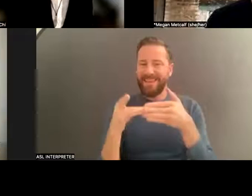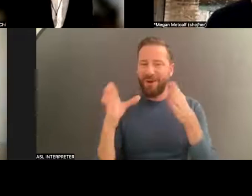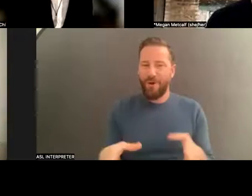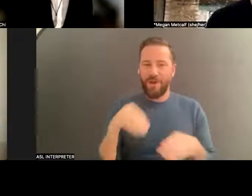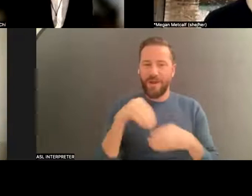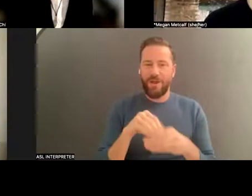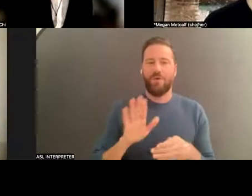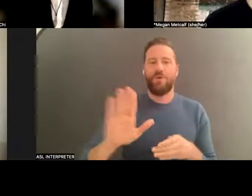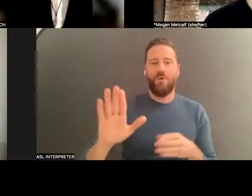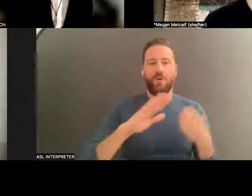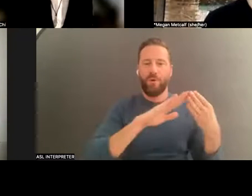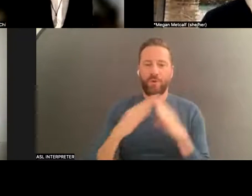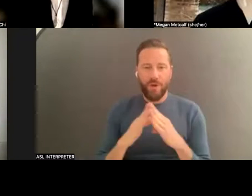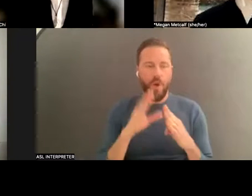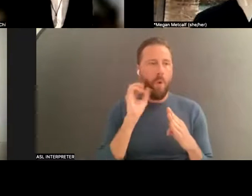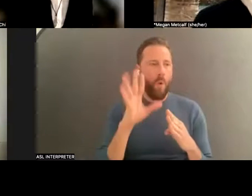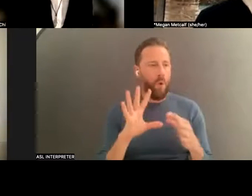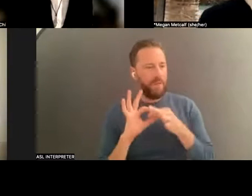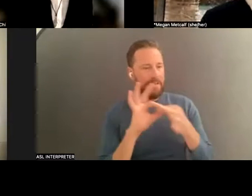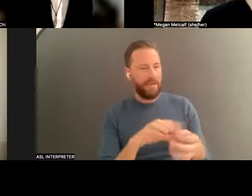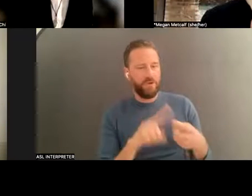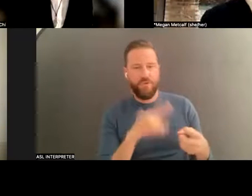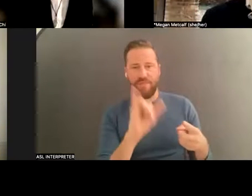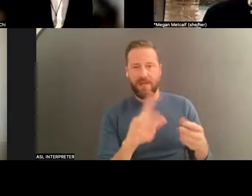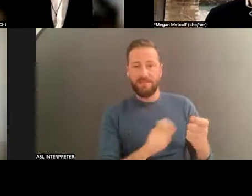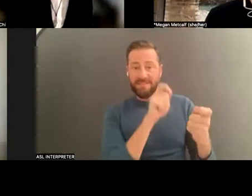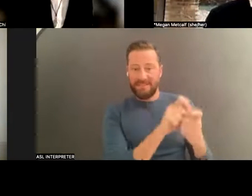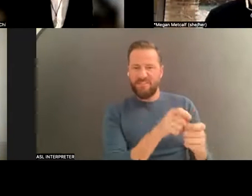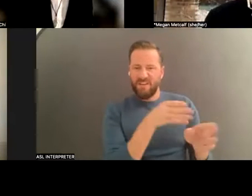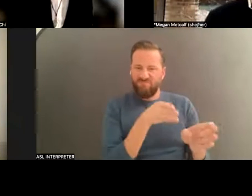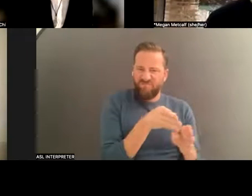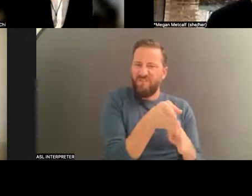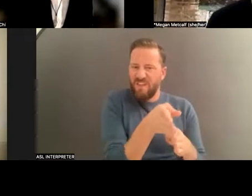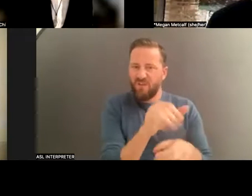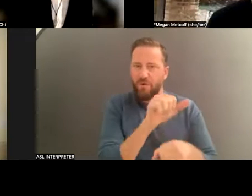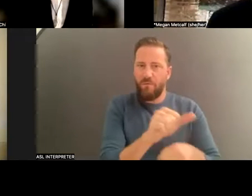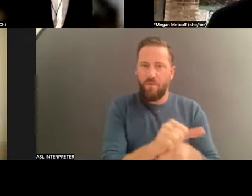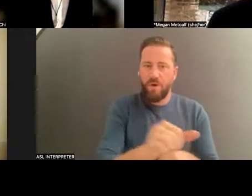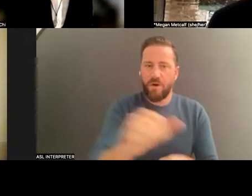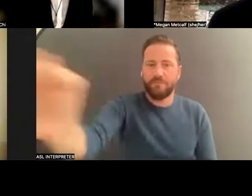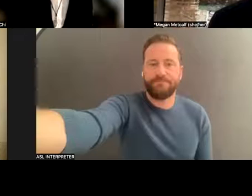to particular bodies of work. I wonder -- and I'm also